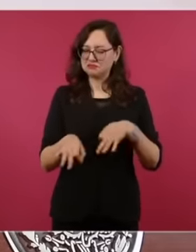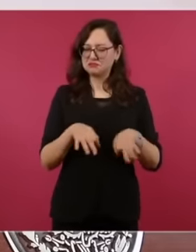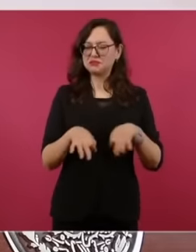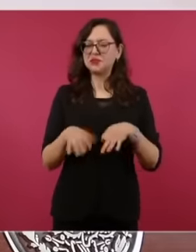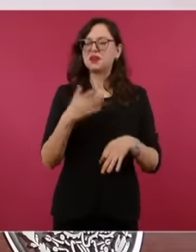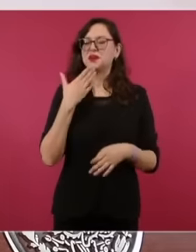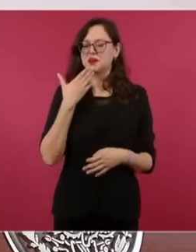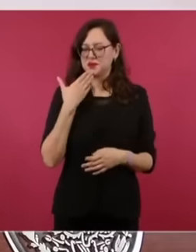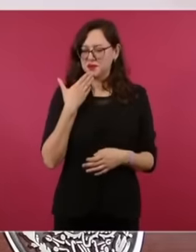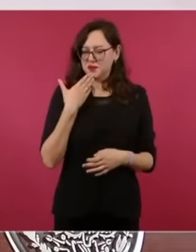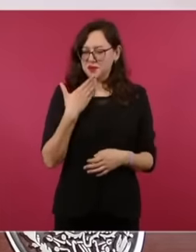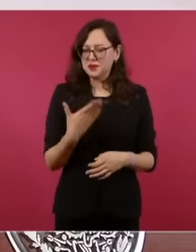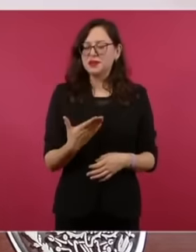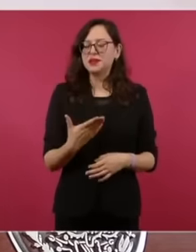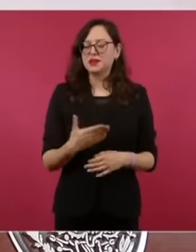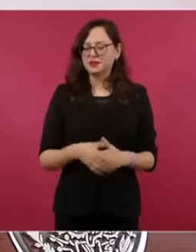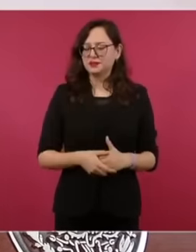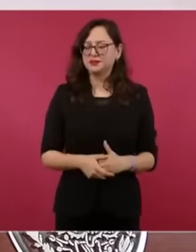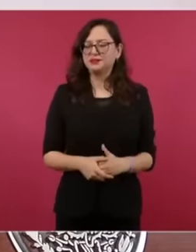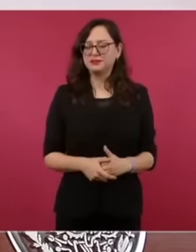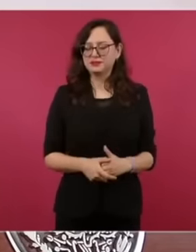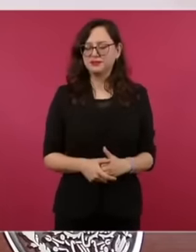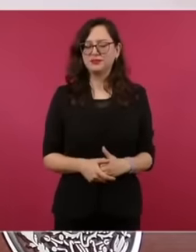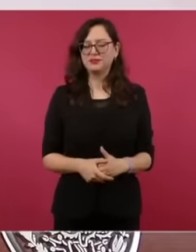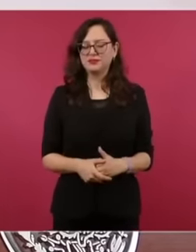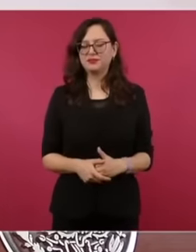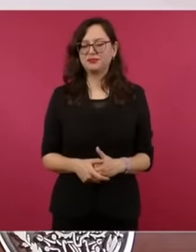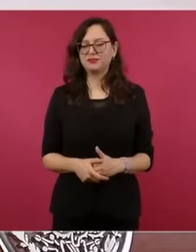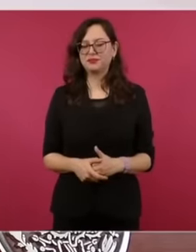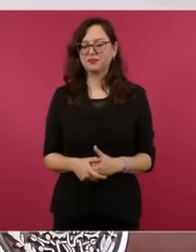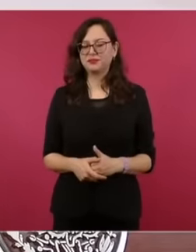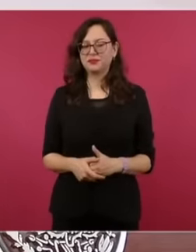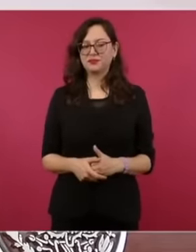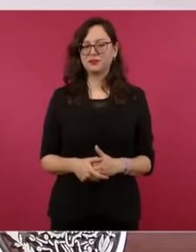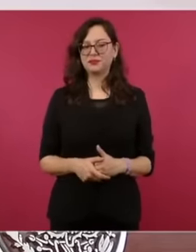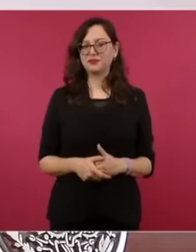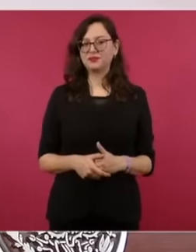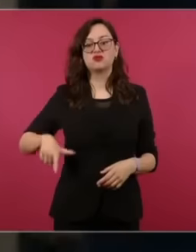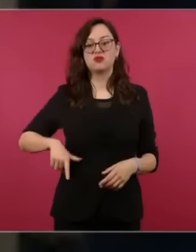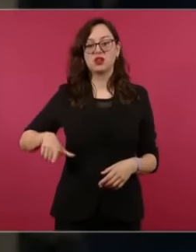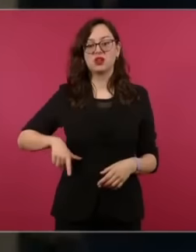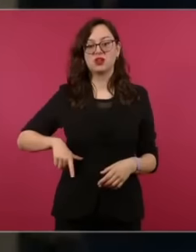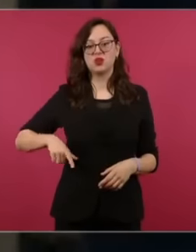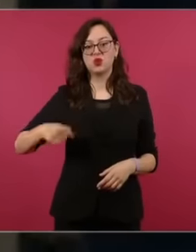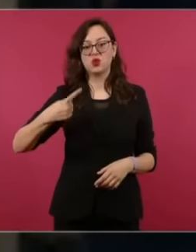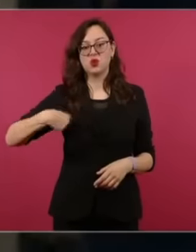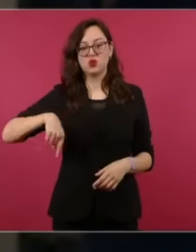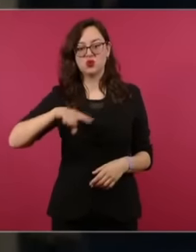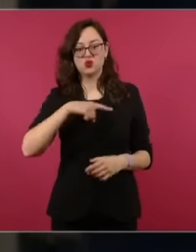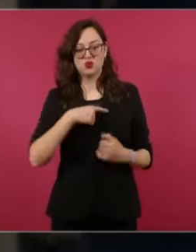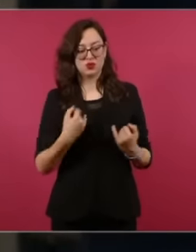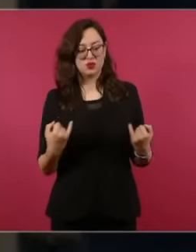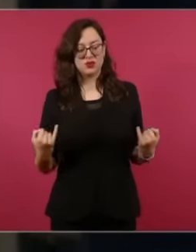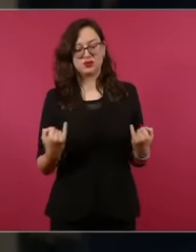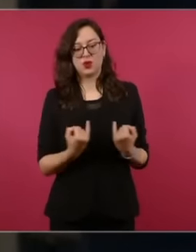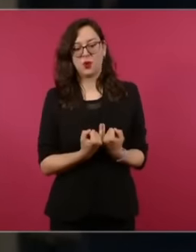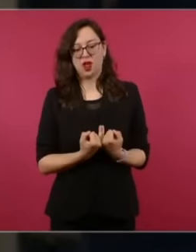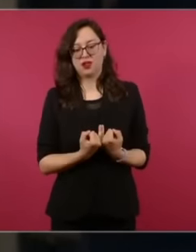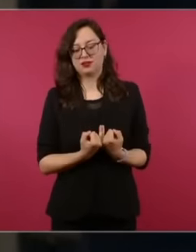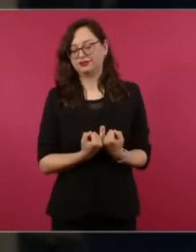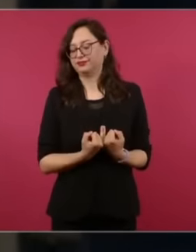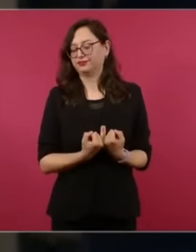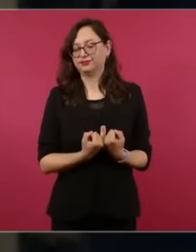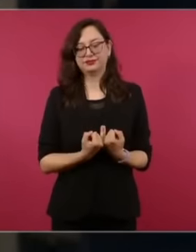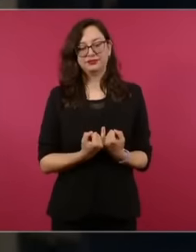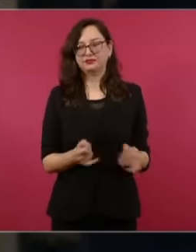to generalize but sometimes yes hey